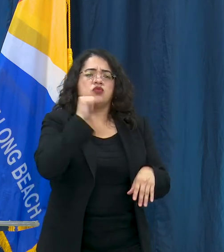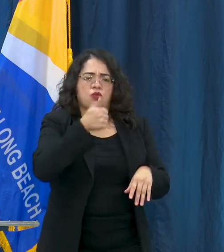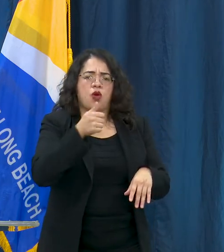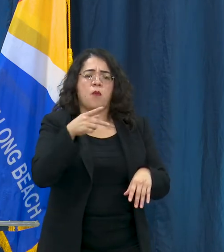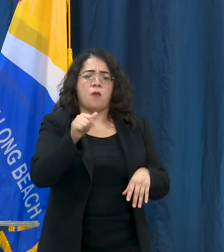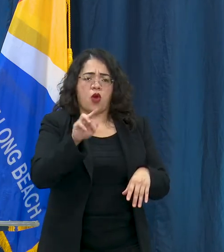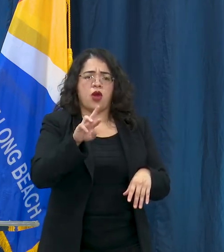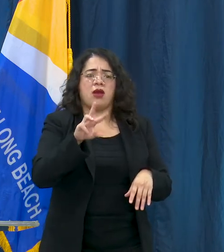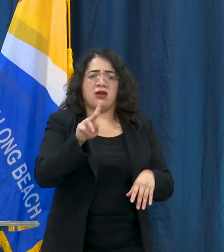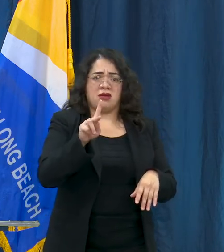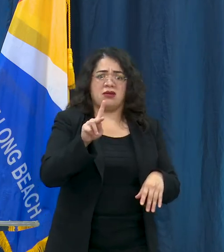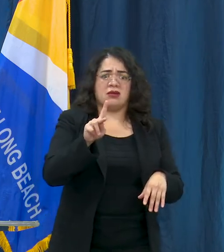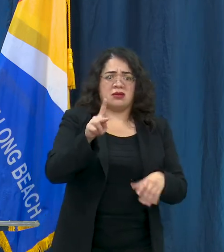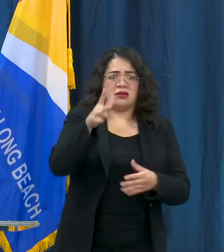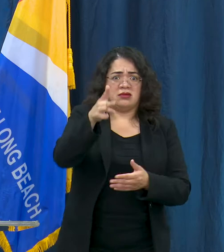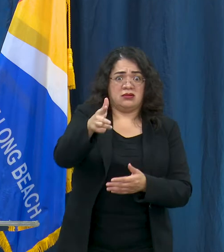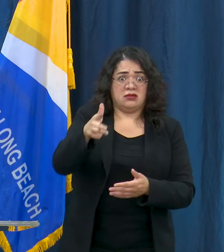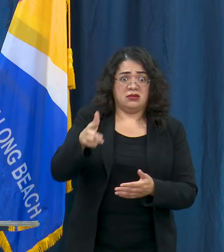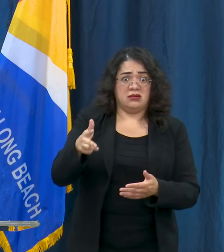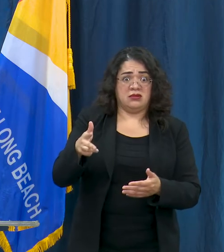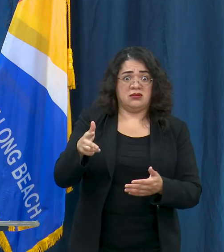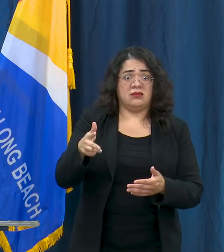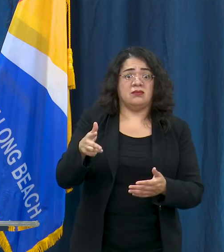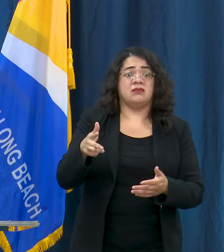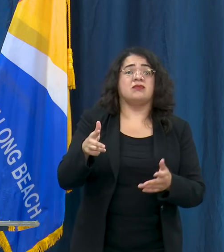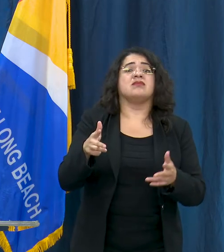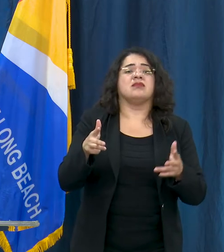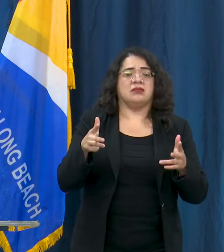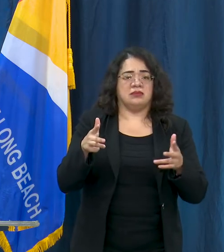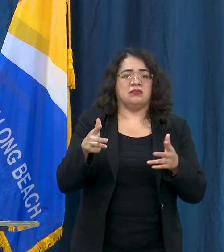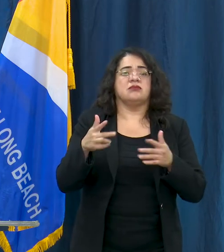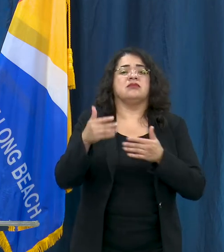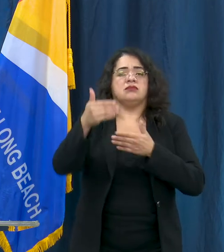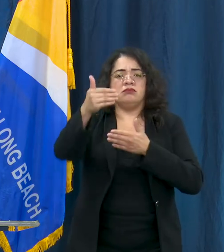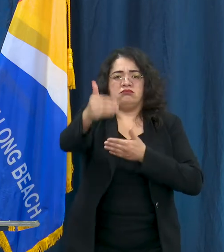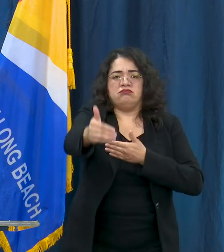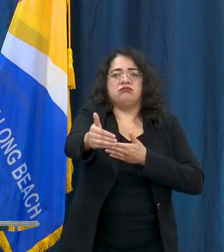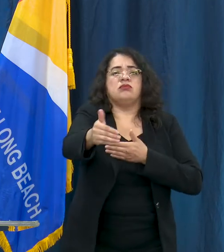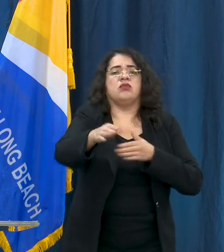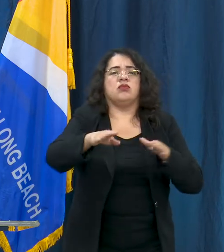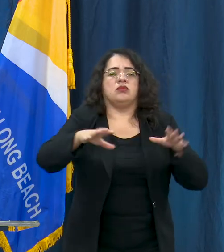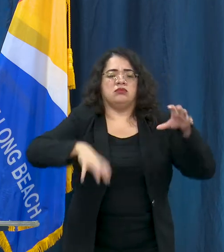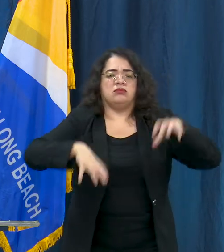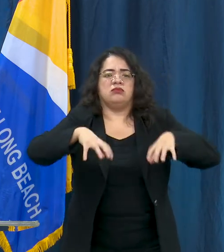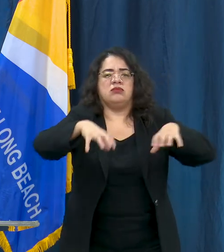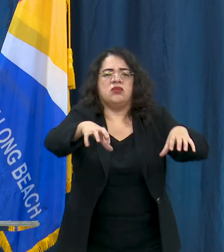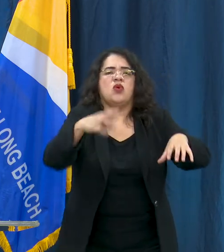that's happening tomorrow night as well so we'll continue to do that work but they'll be out again this weekend. Thank you Mayor.